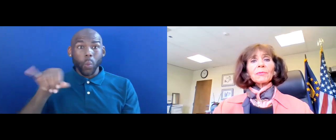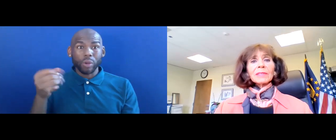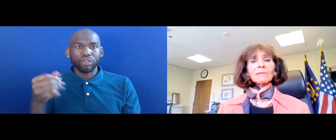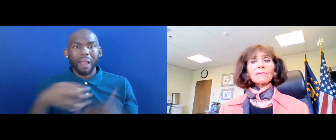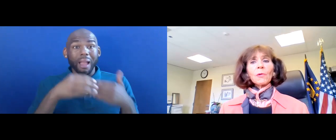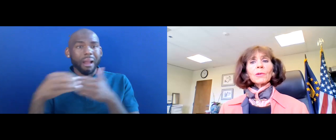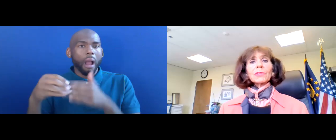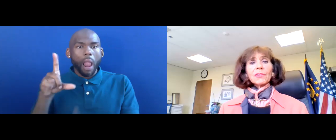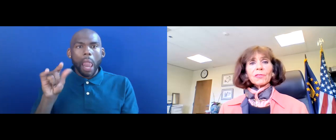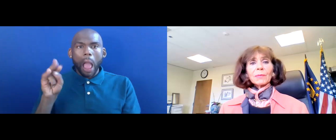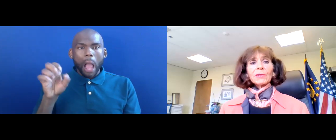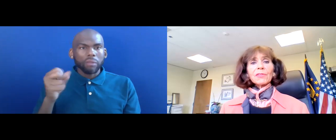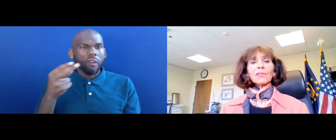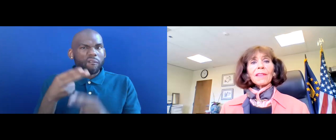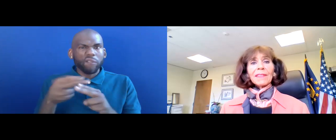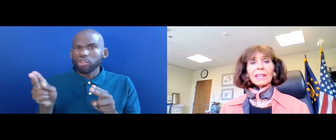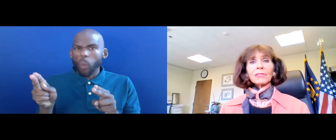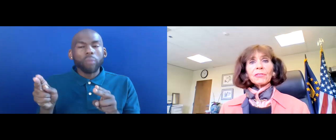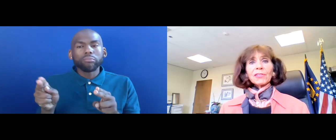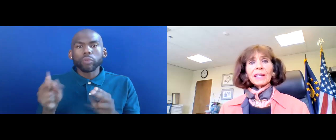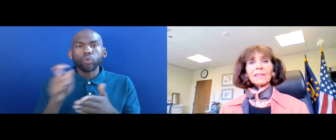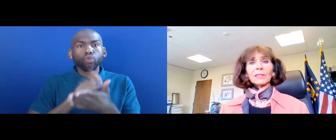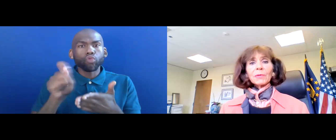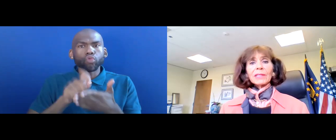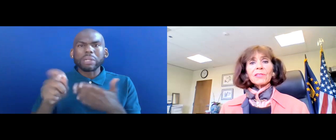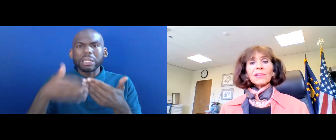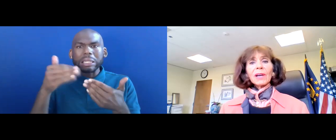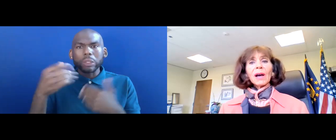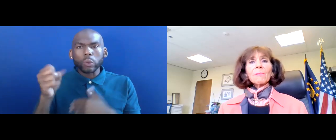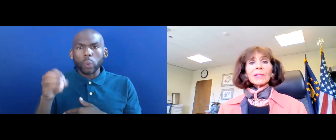IT'S WRITTEN FOR CONSUMERS SO THEY UNDERSTAND THEIR RIGHTS,